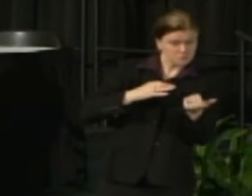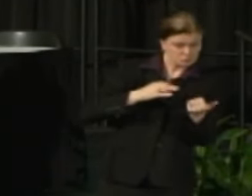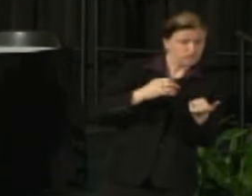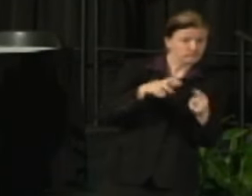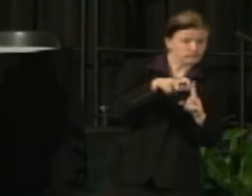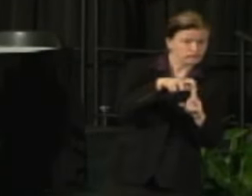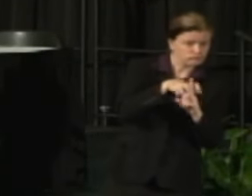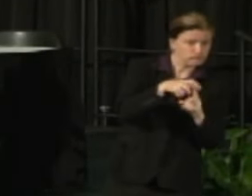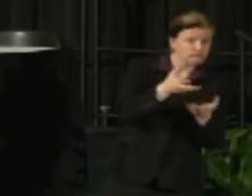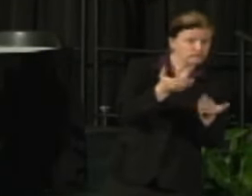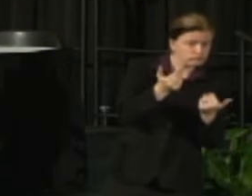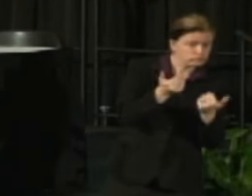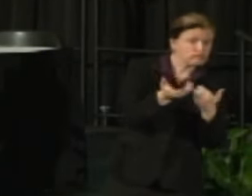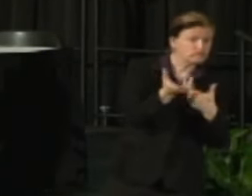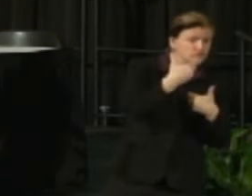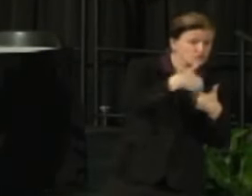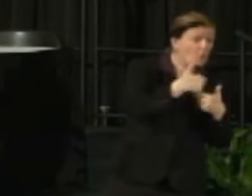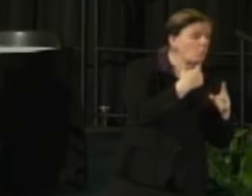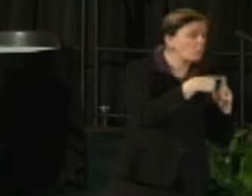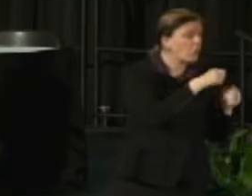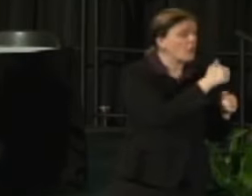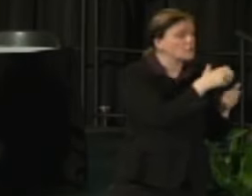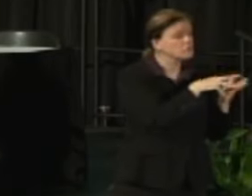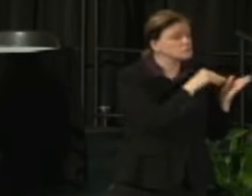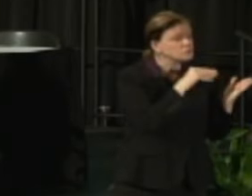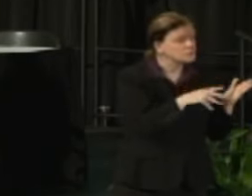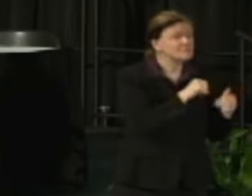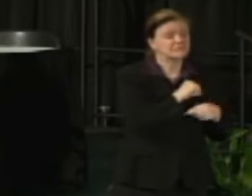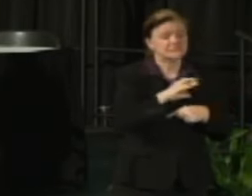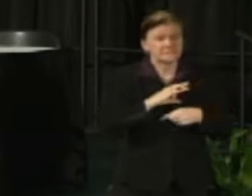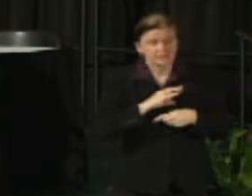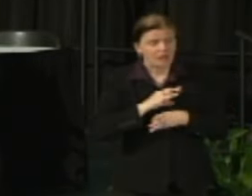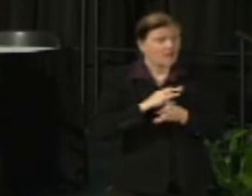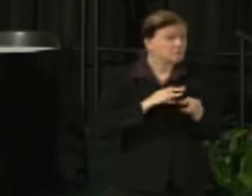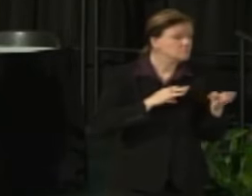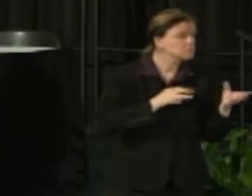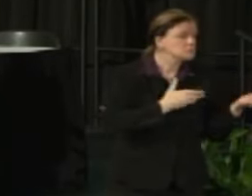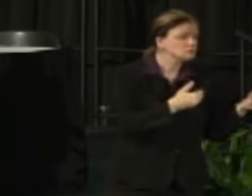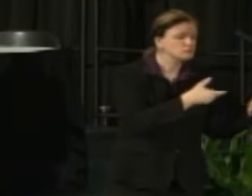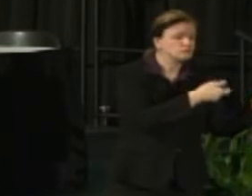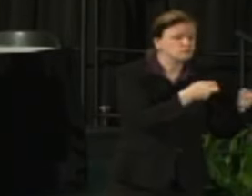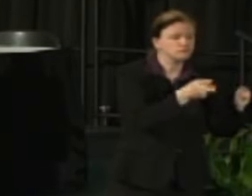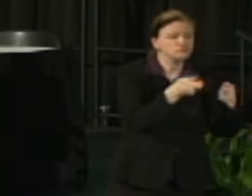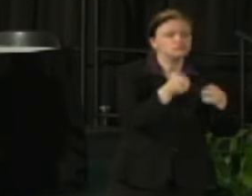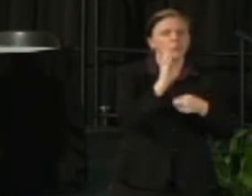on our behalf also student staff members as well as I want one our two deans also on this committee.